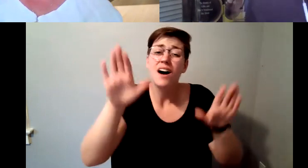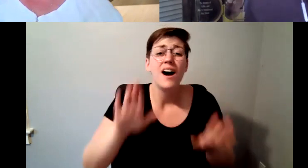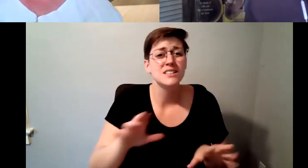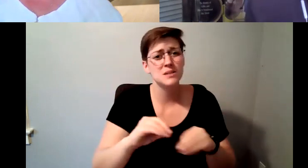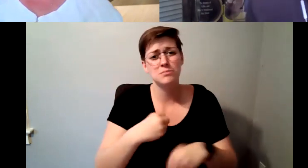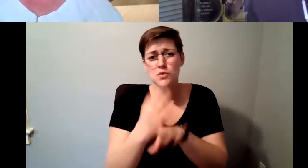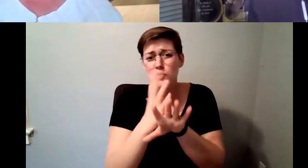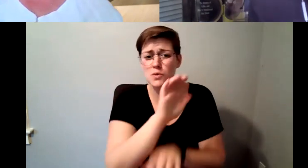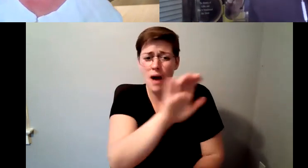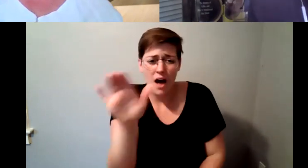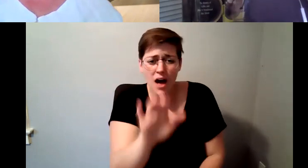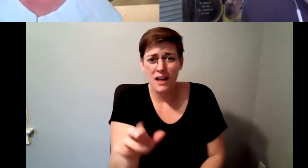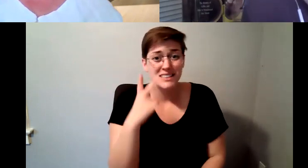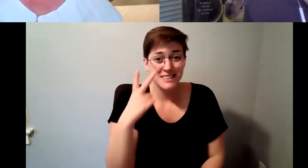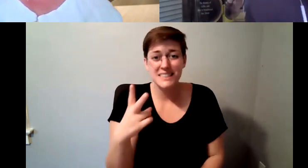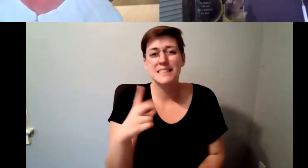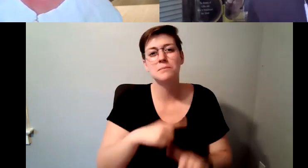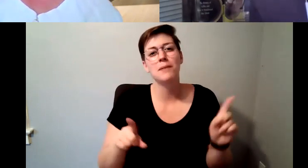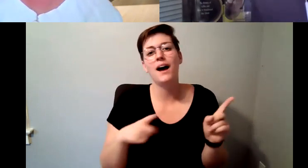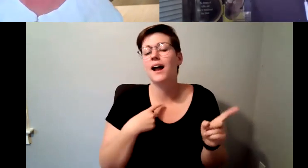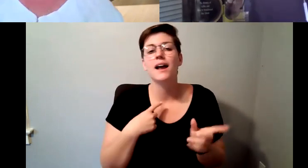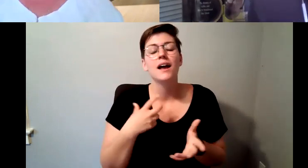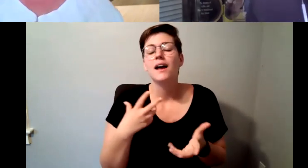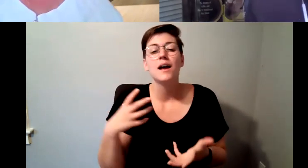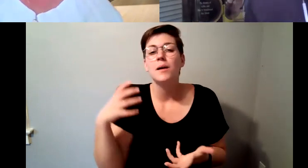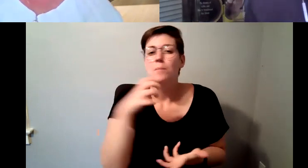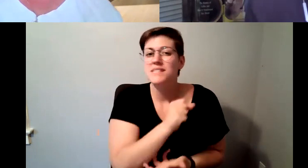we're all missing is is coffee together and. D. Major Cohen: I hope.